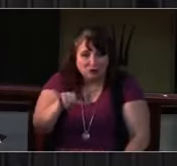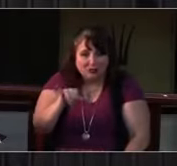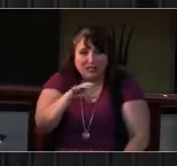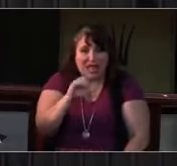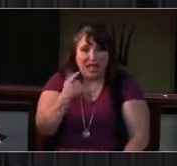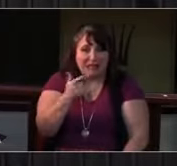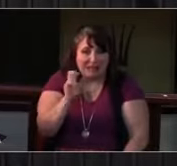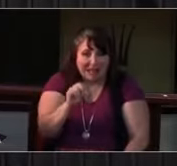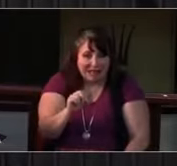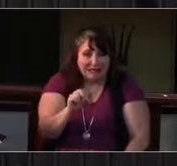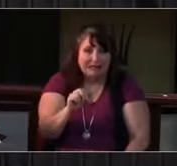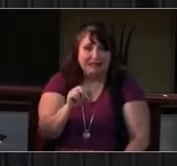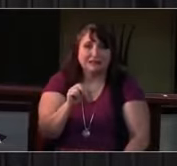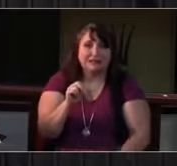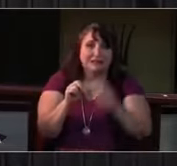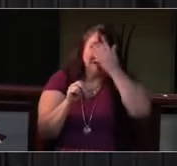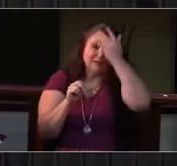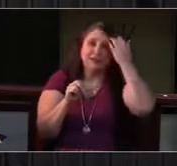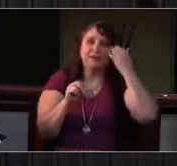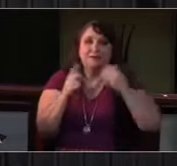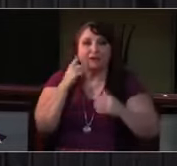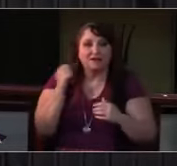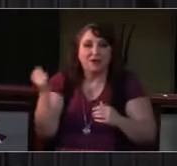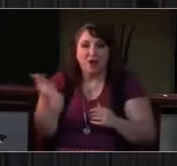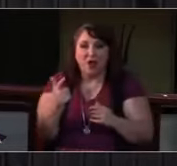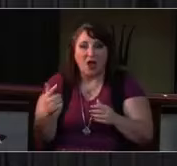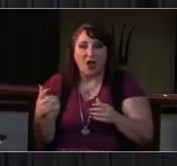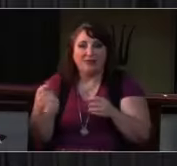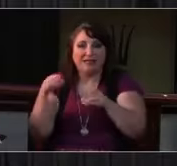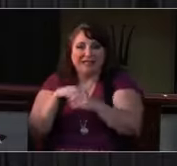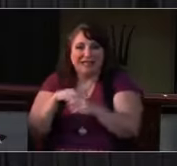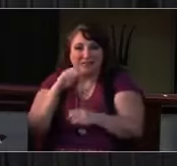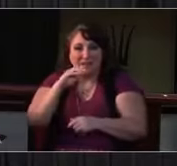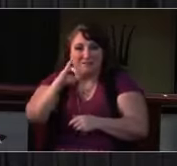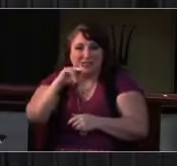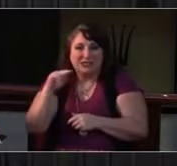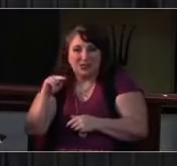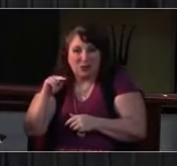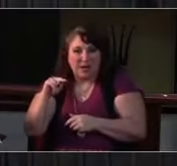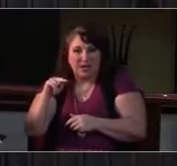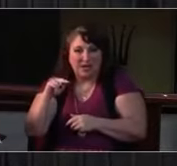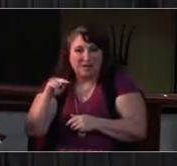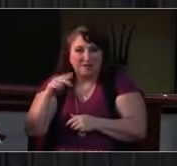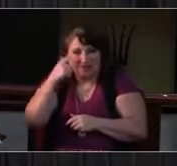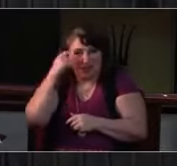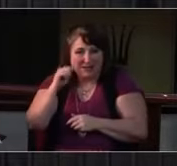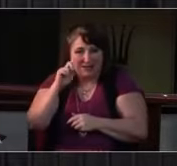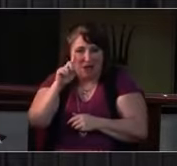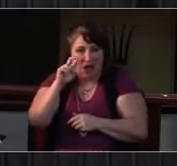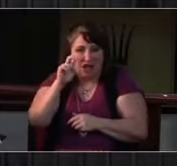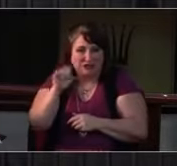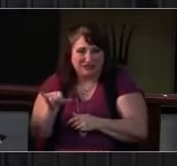and for their continued health. We lift up Jini Van Cleave.